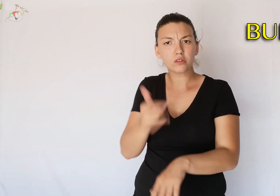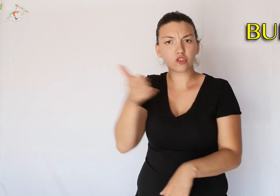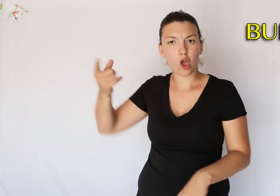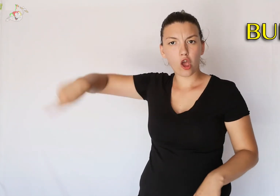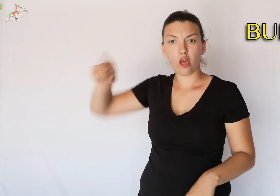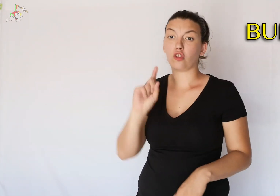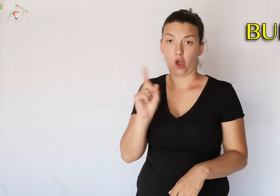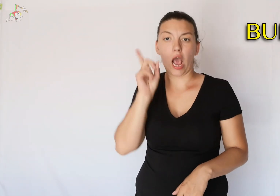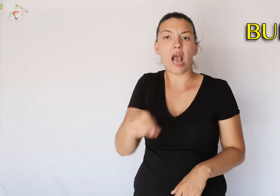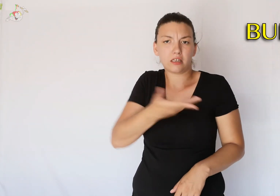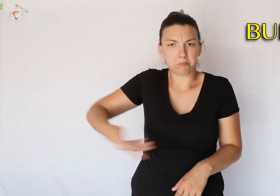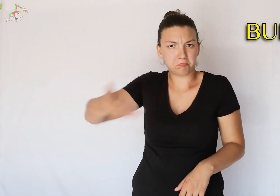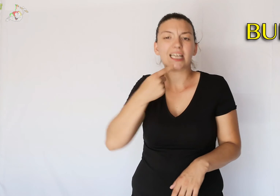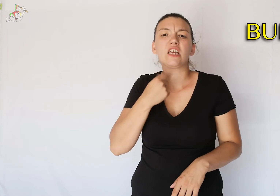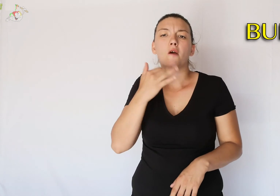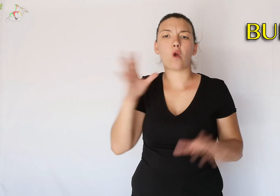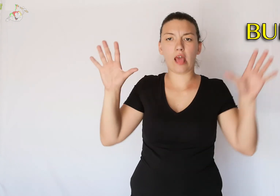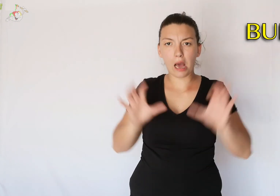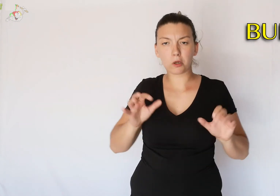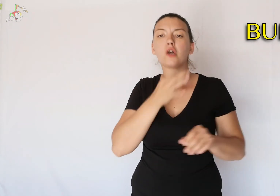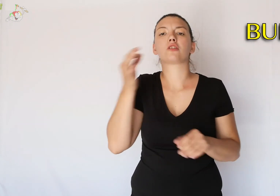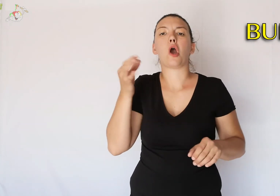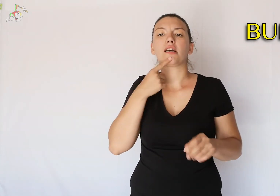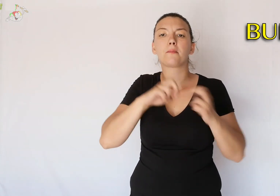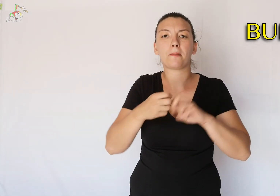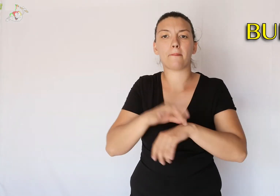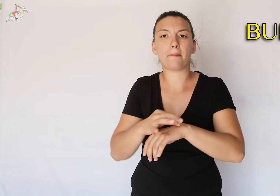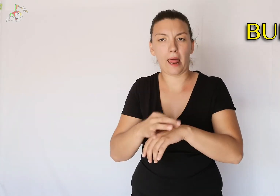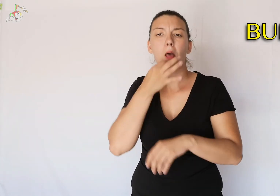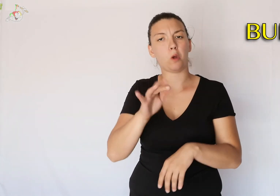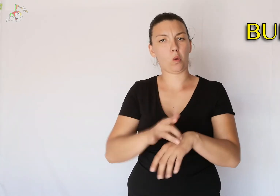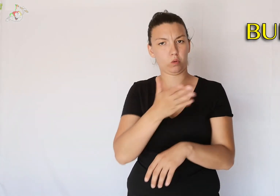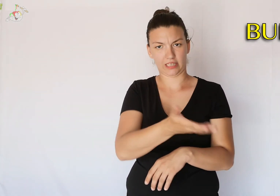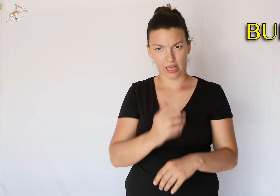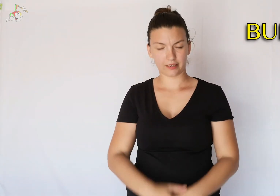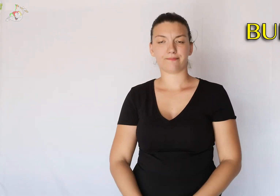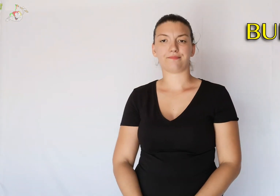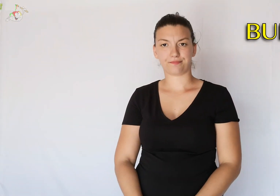But not only they use it, even those who do not want to tan or have skin problems can use it.